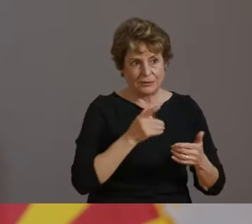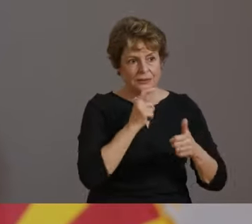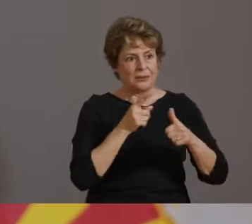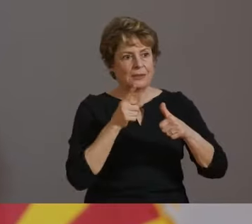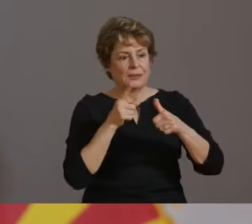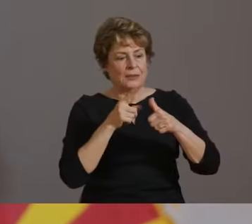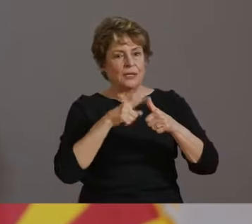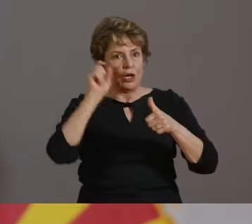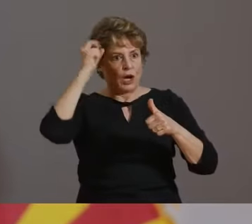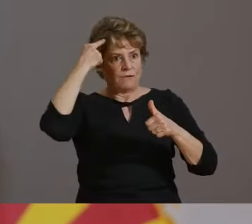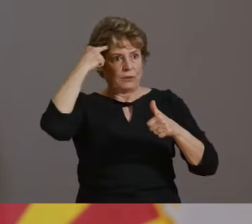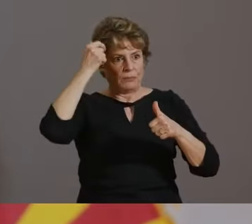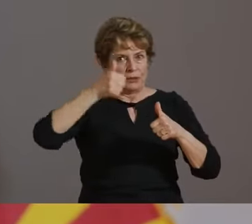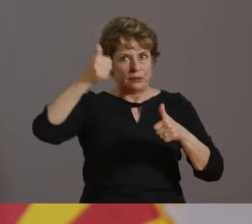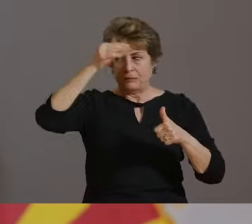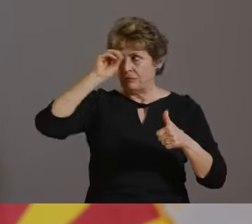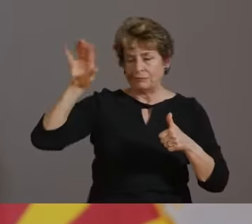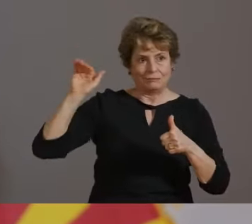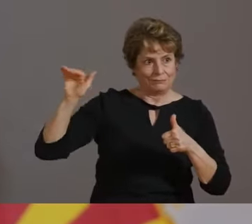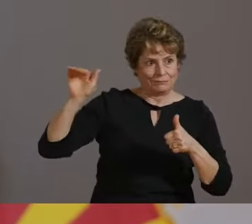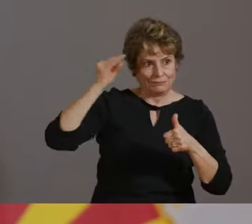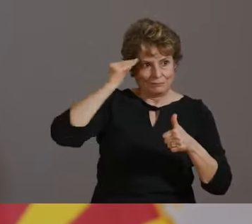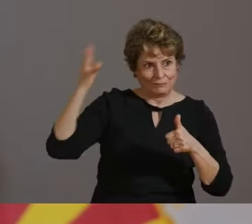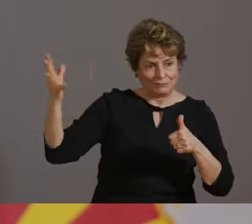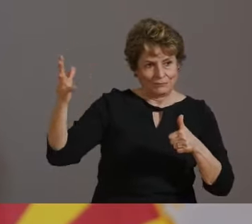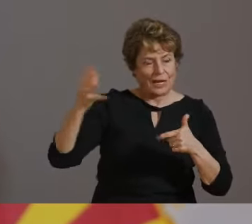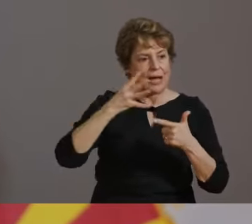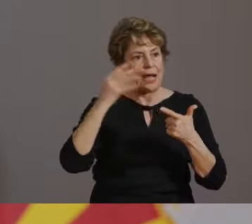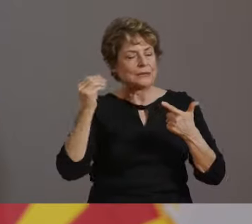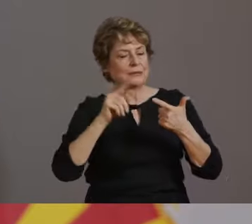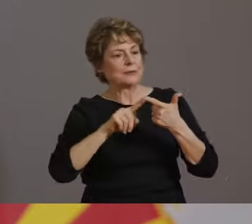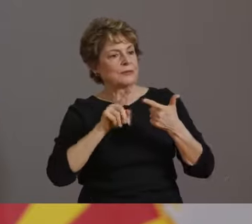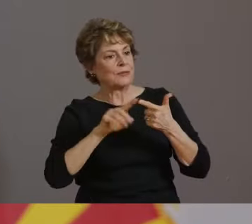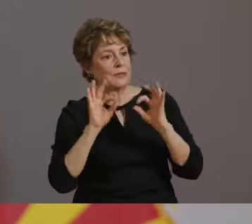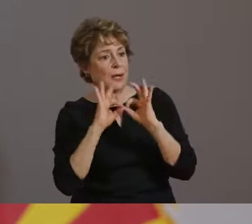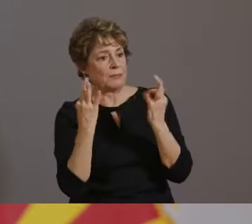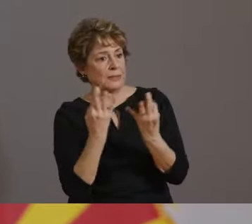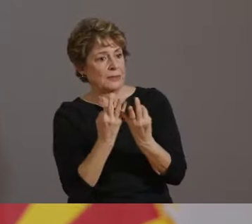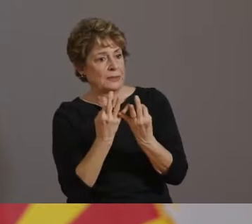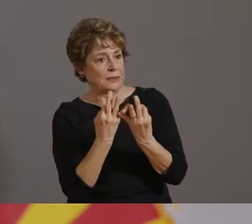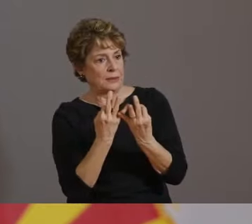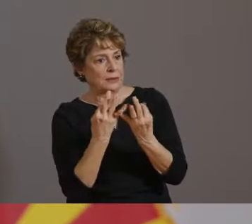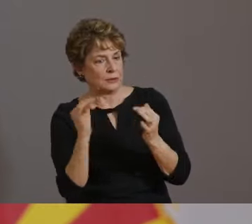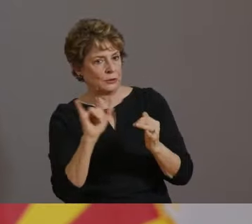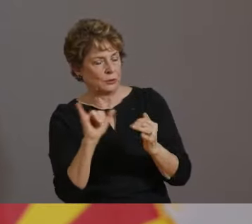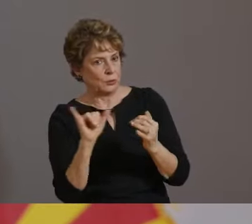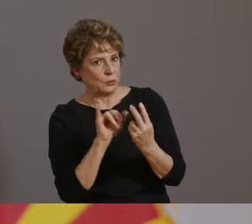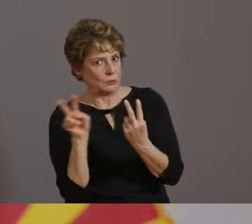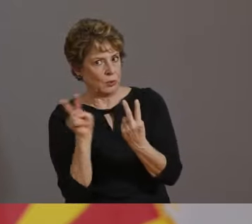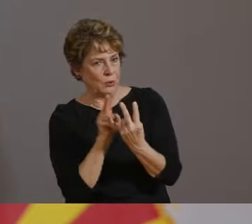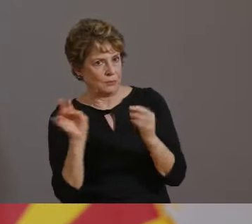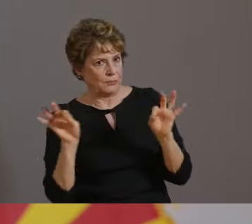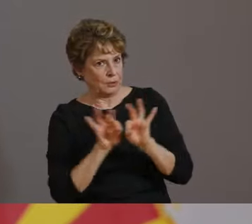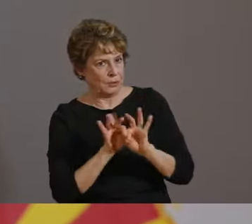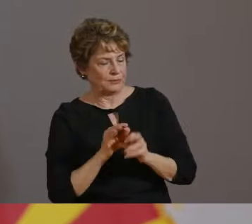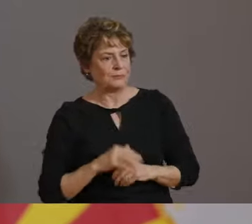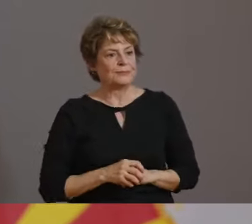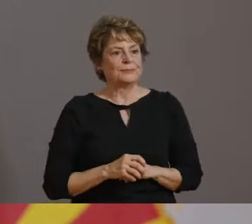THEY MUST ALSO PROVIDE THEIR PARENTS WITH THE ACTIONS THAT THEY HAVE TAKEN TO KEEP THEIR STUDENTS AND STAFF SAFE.